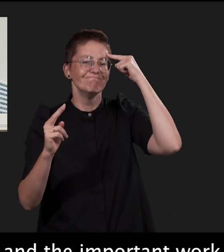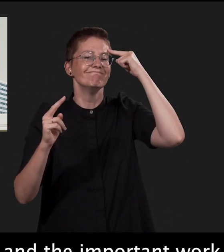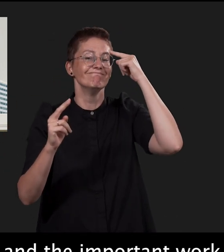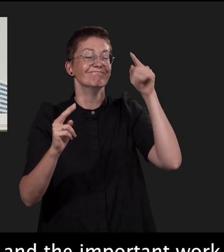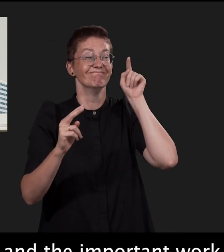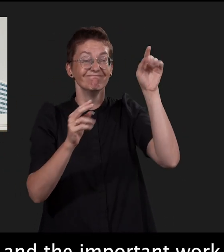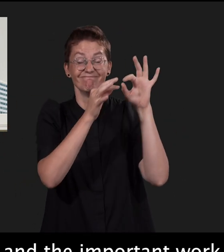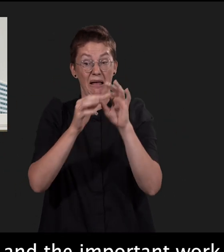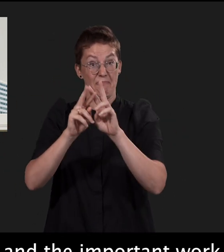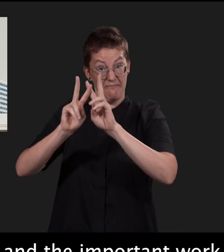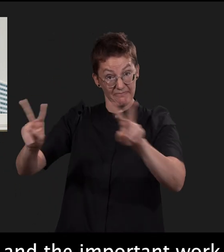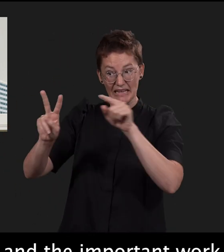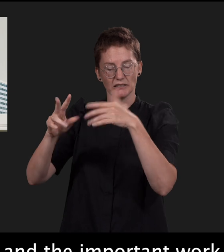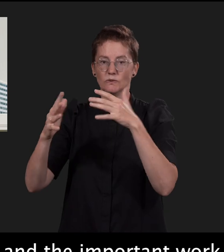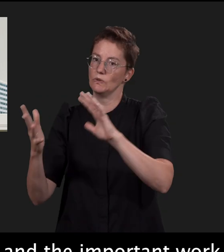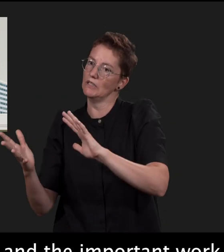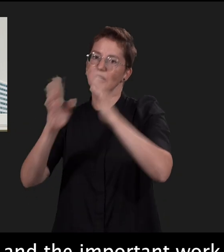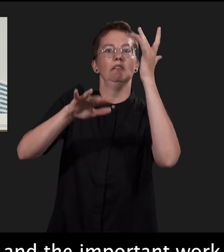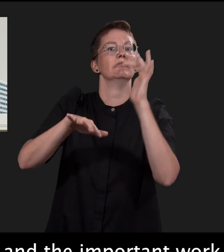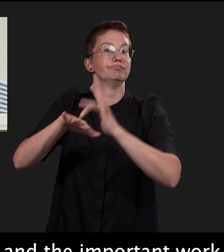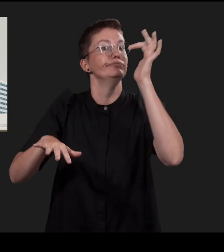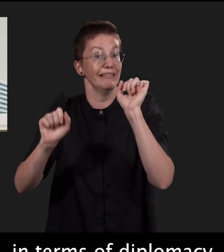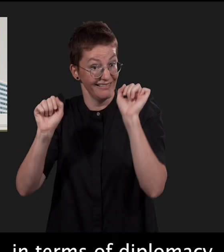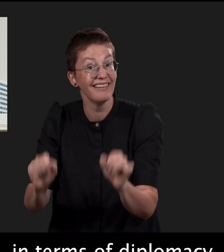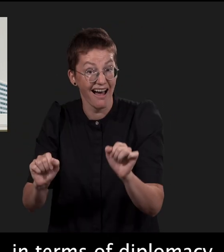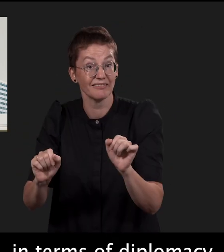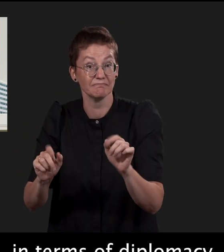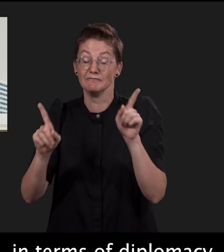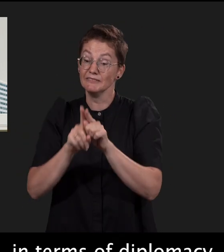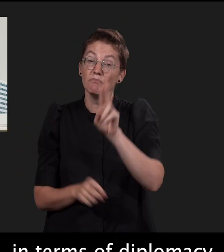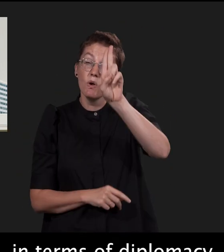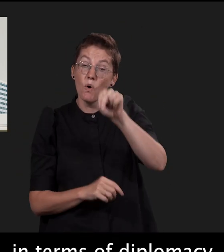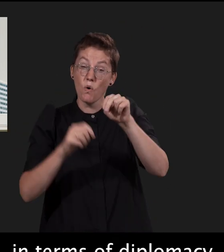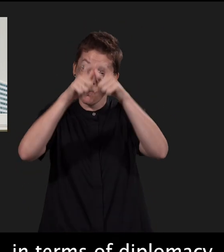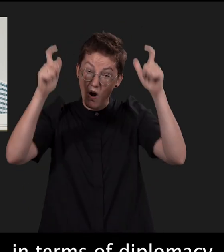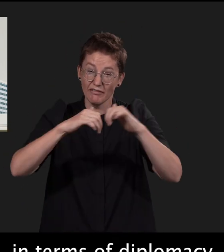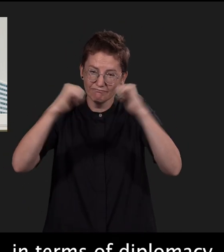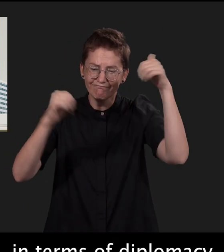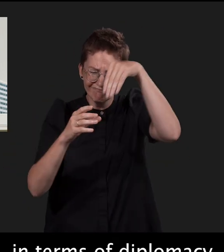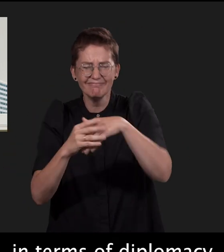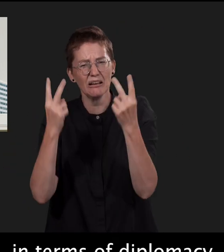and the important work that's done inside the building in terms of diplomacy and foreign relations and